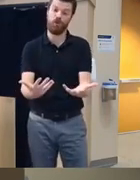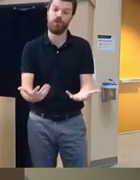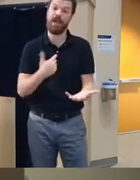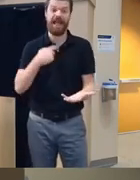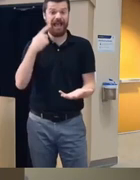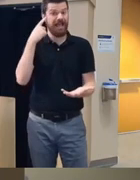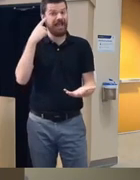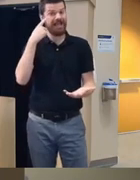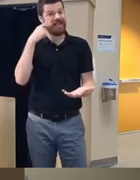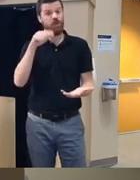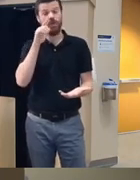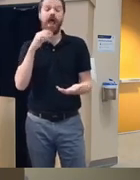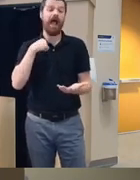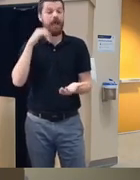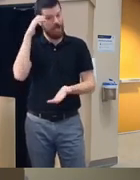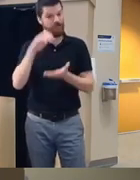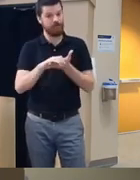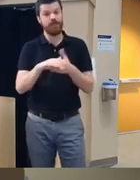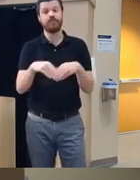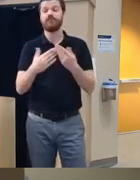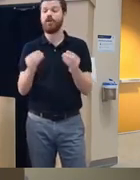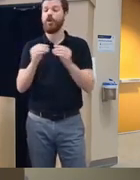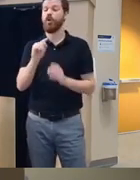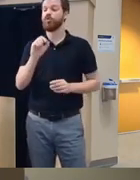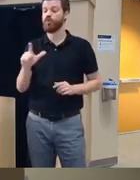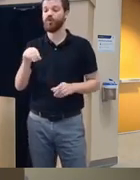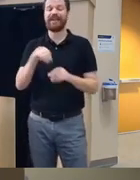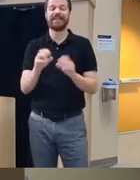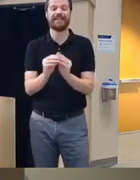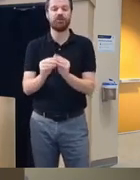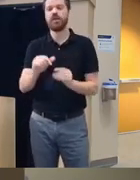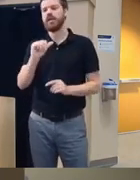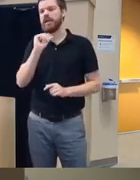clinicians by giving them more tools to have in session so it's just not one after the next